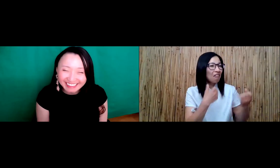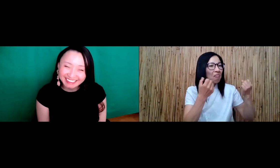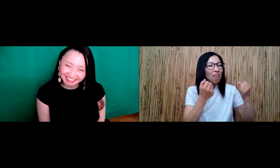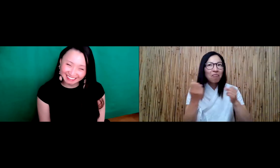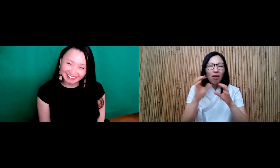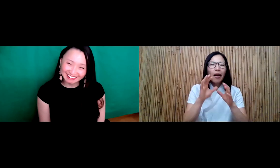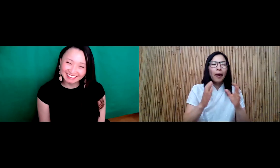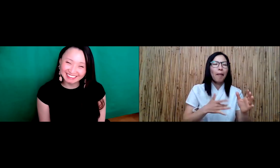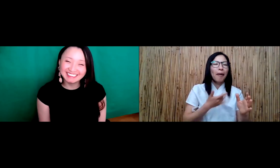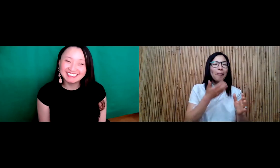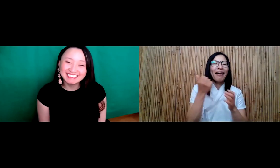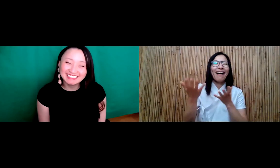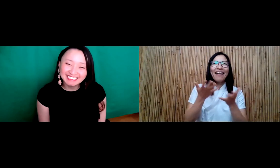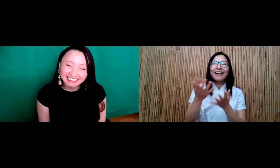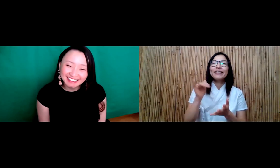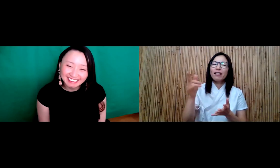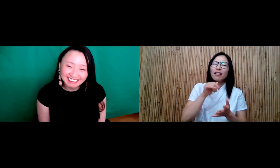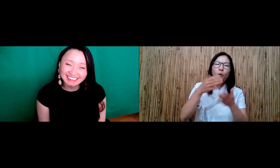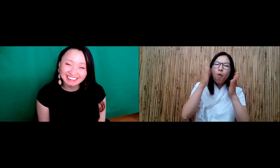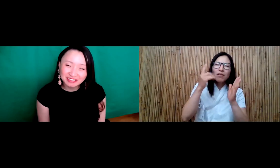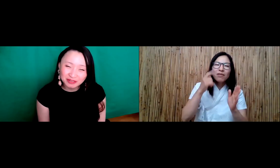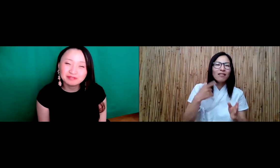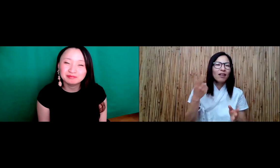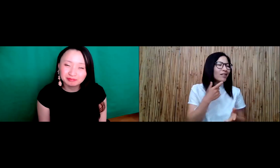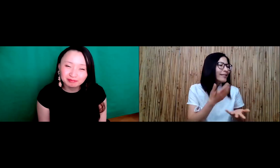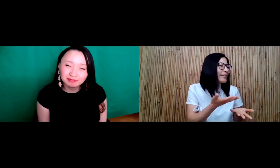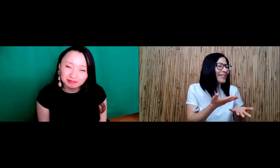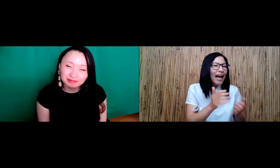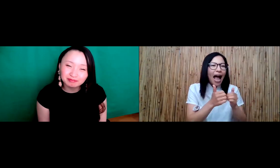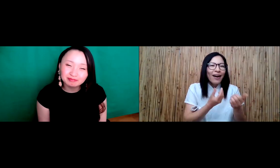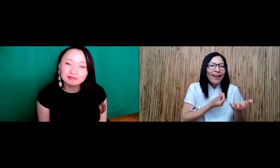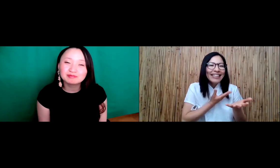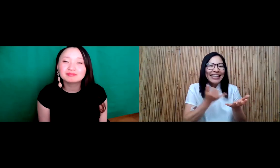we ran into each other again. And his skills were a little bit better and we were able